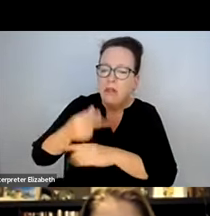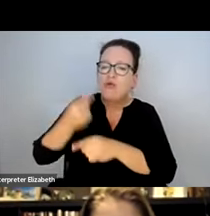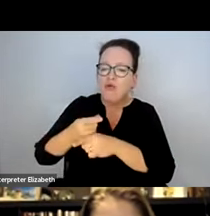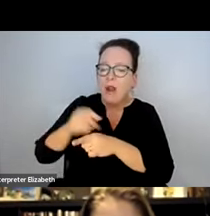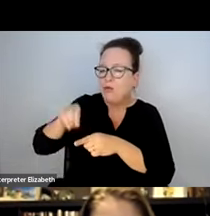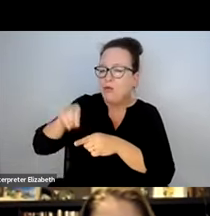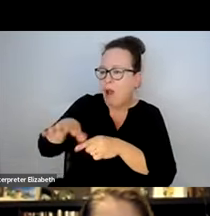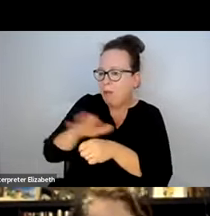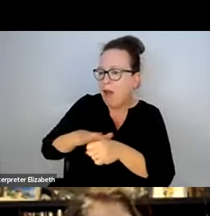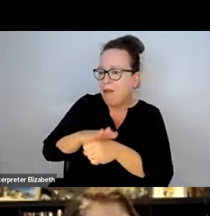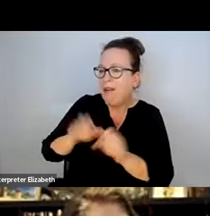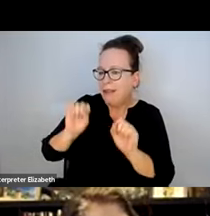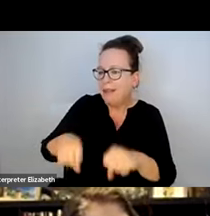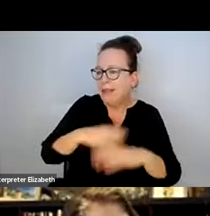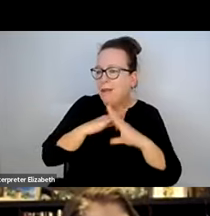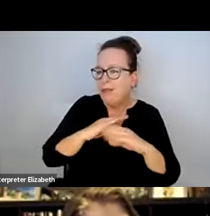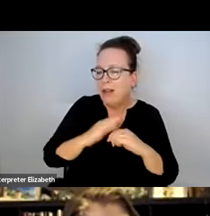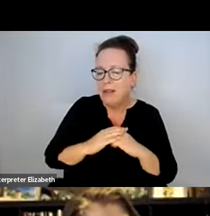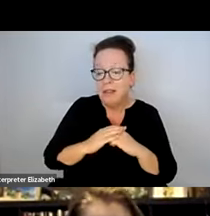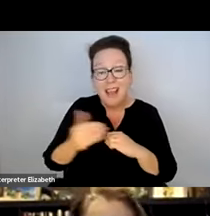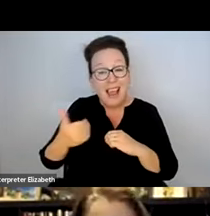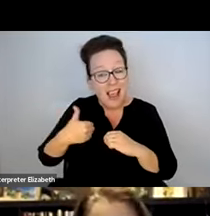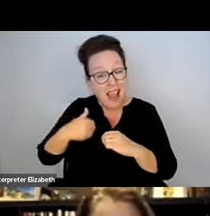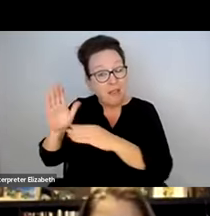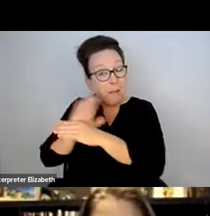COMPLETELY INTO STOPS OR PULLING UP TO THE APPROPRIATE DROP-OFF SPOT.